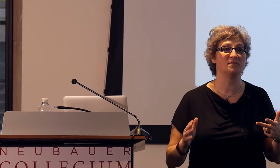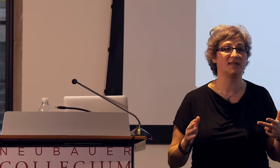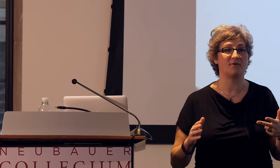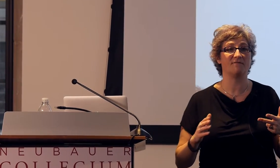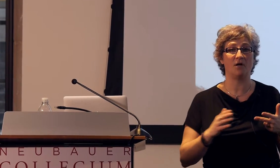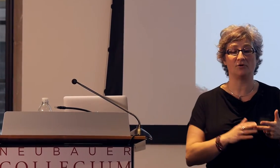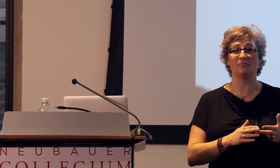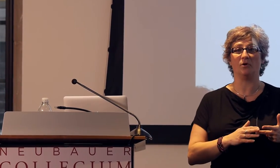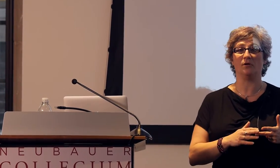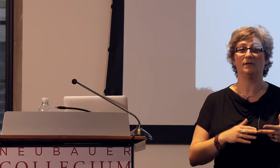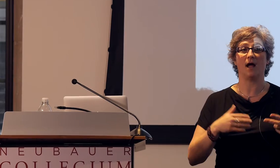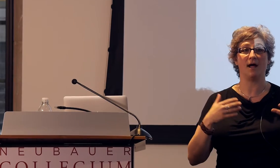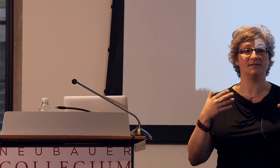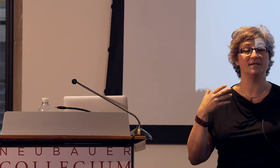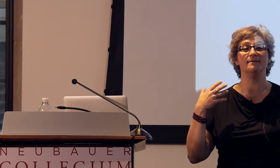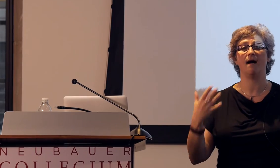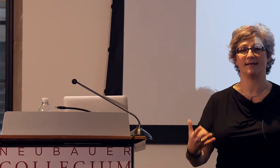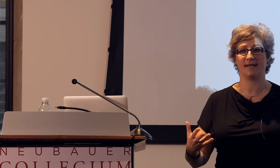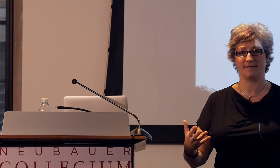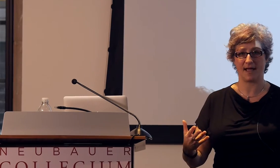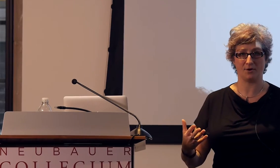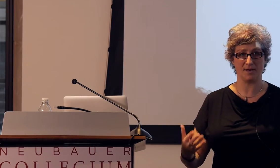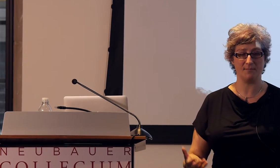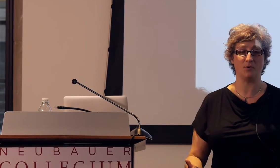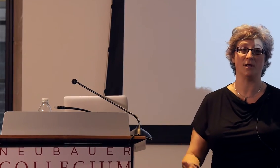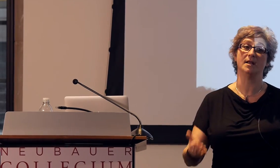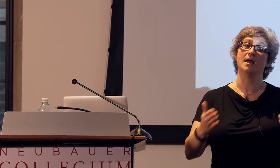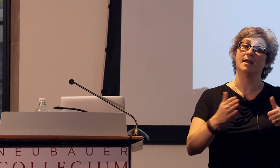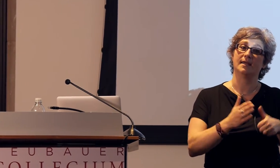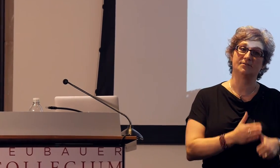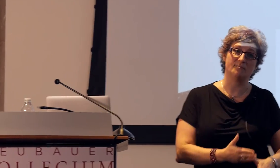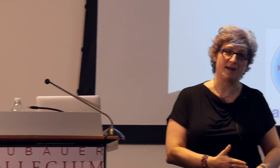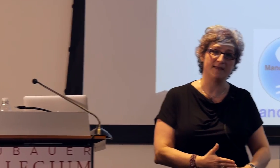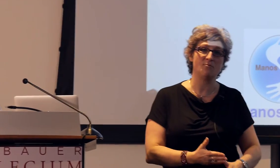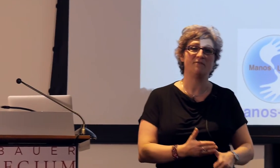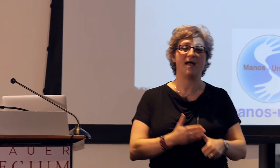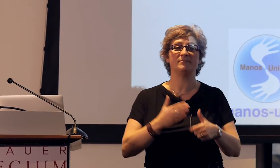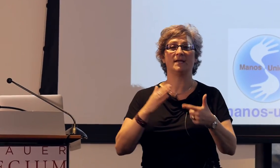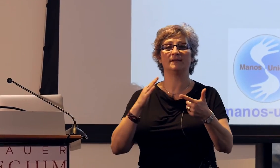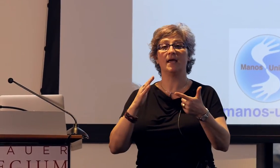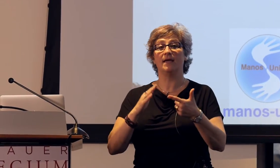that are vulnerable to not getting that good input. Kids from bilingual families,